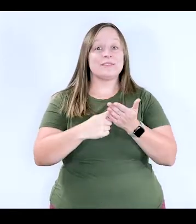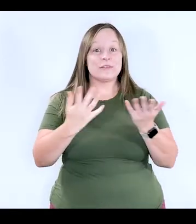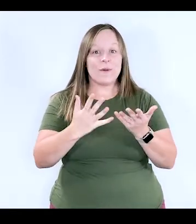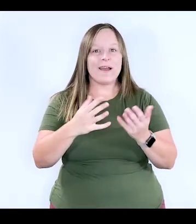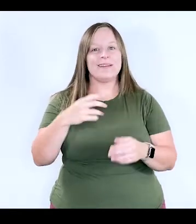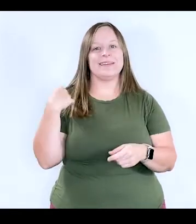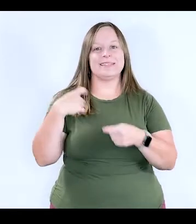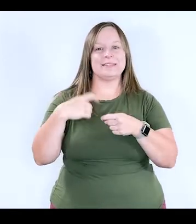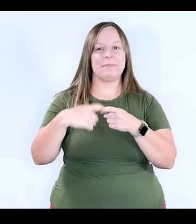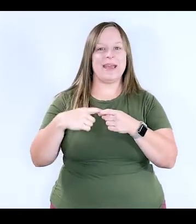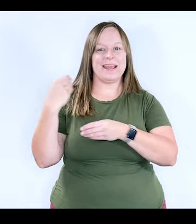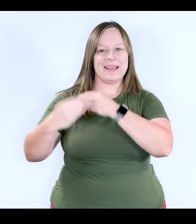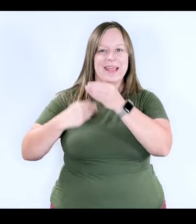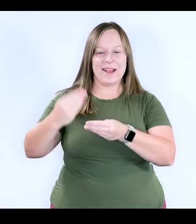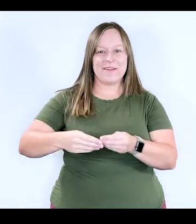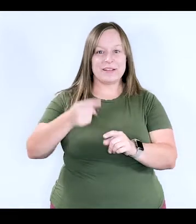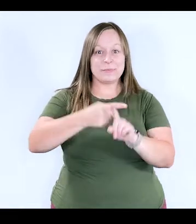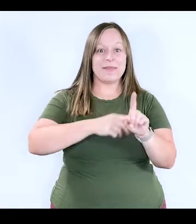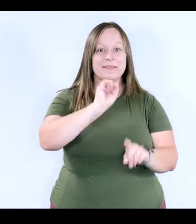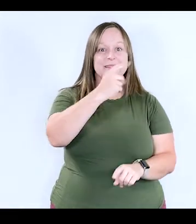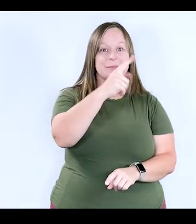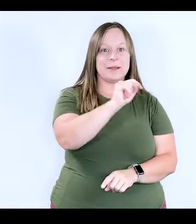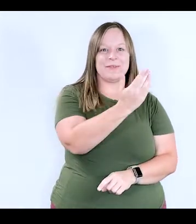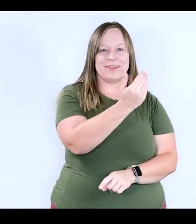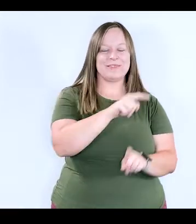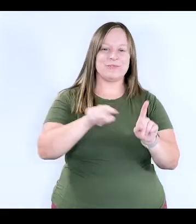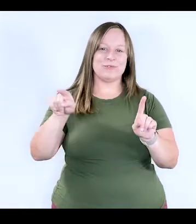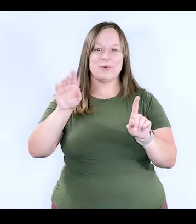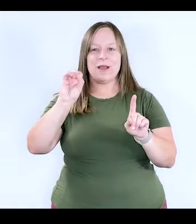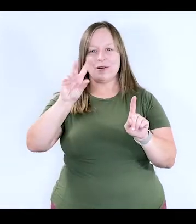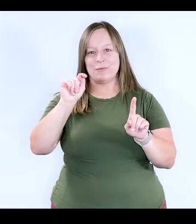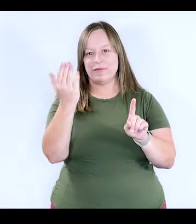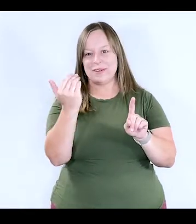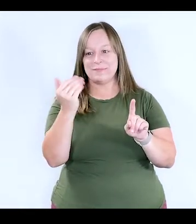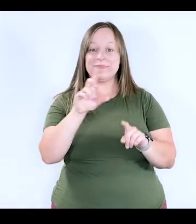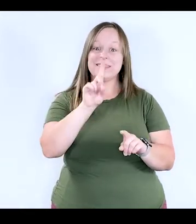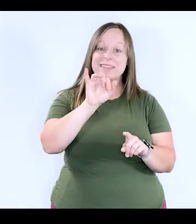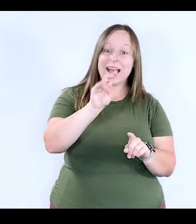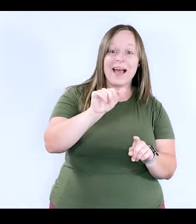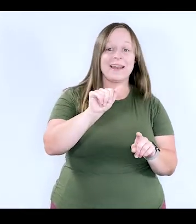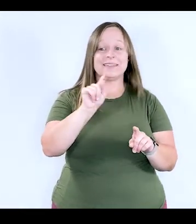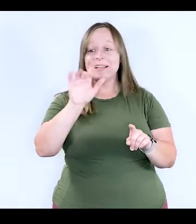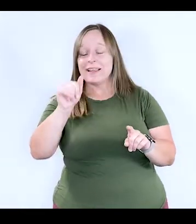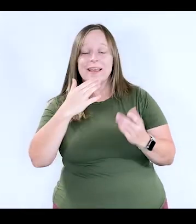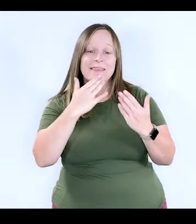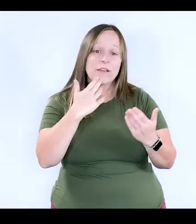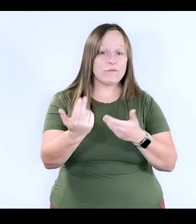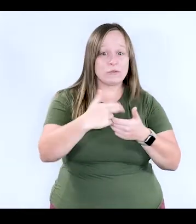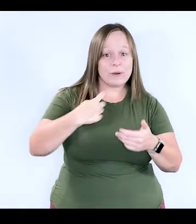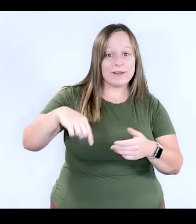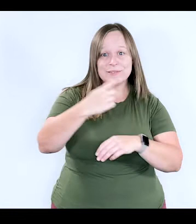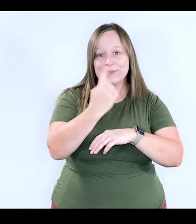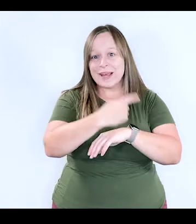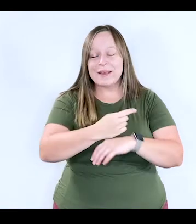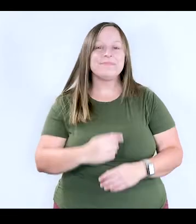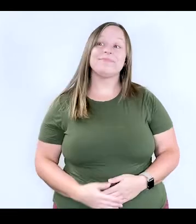Month, which takes place from September 15 to October 15. Diana, Talia, thank you so much for joining us today.